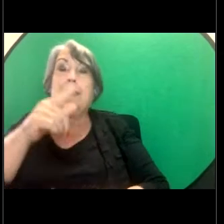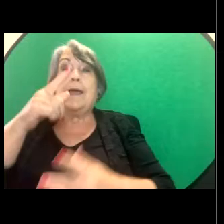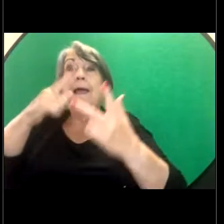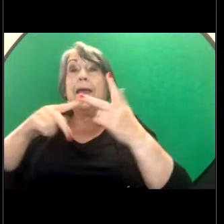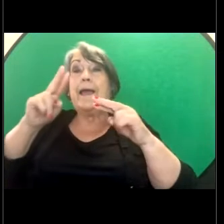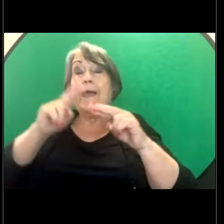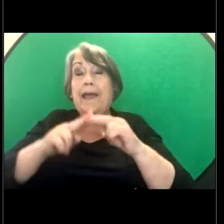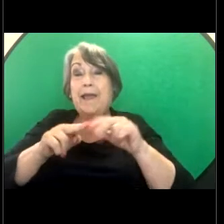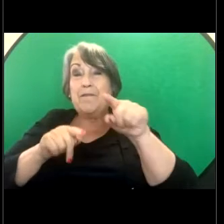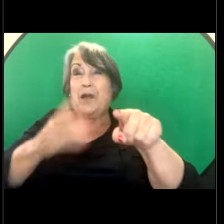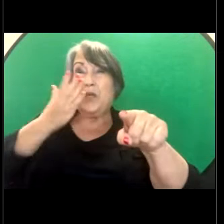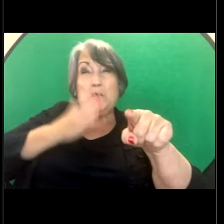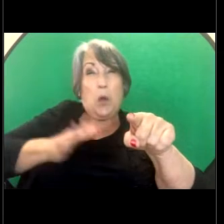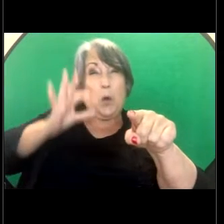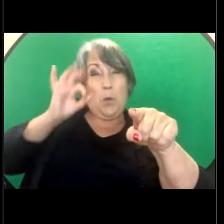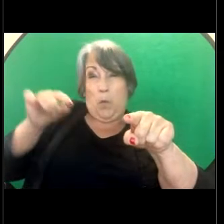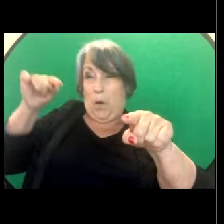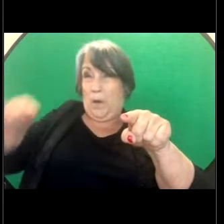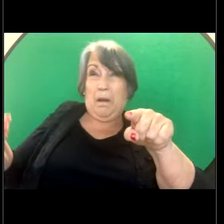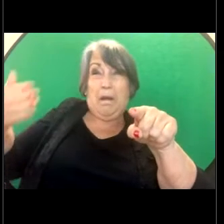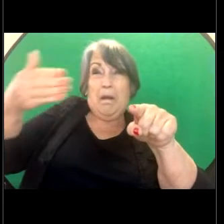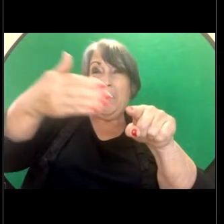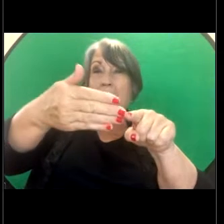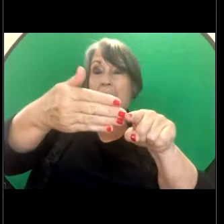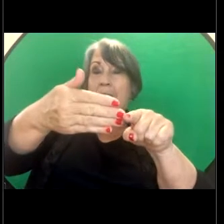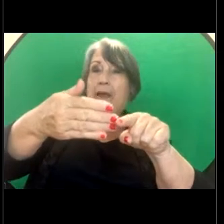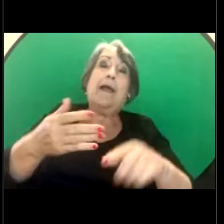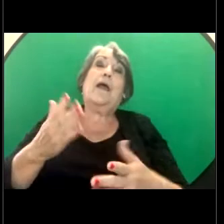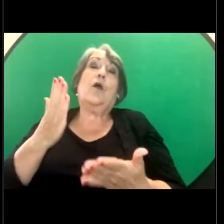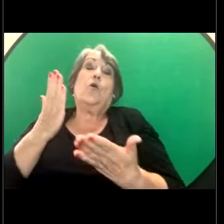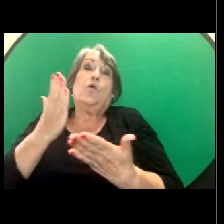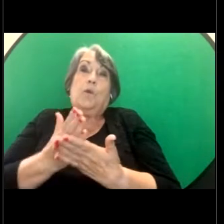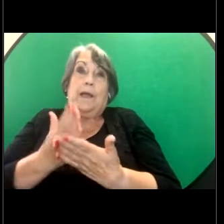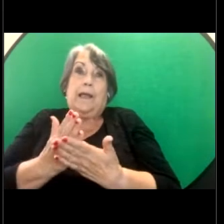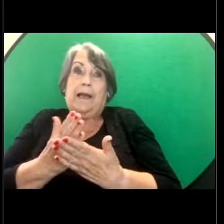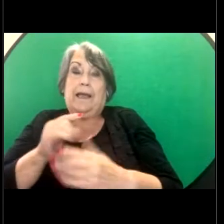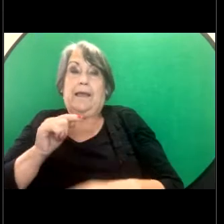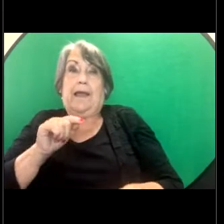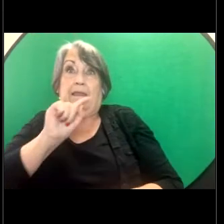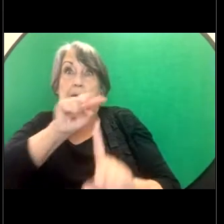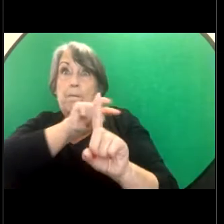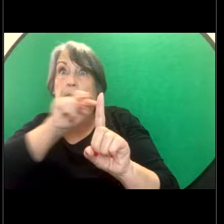is considered from the perspective of the person being harassed and there is a second part of the